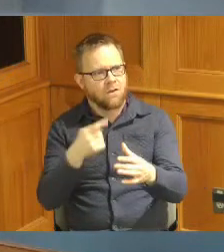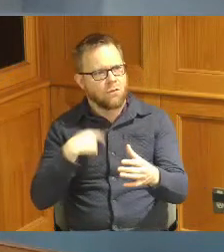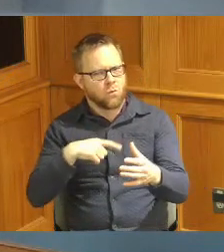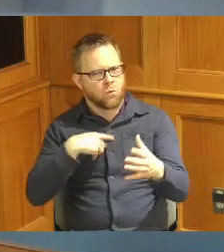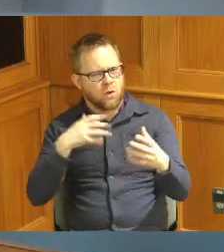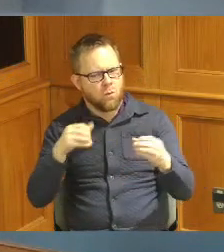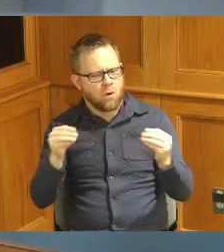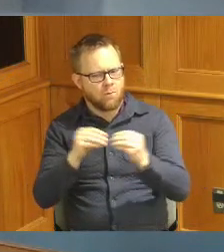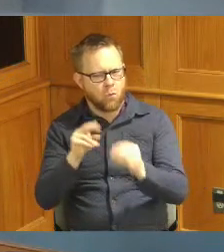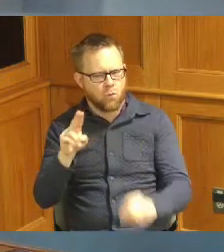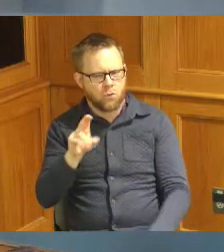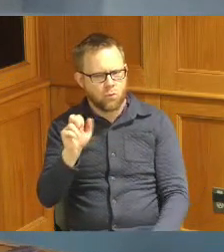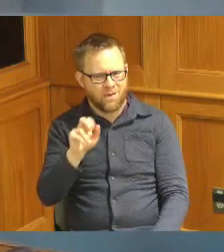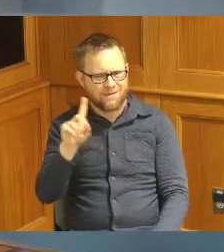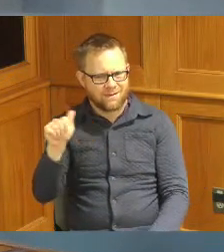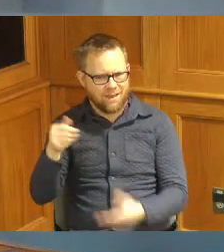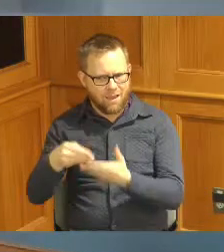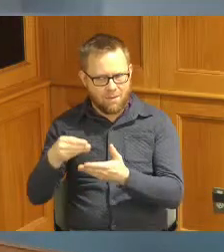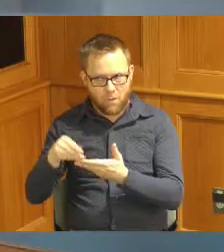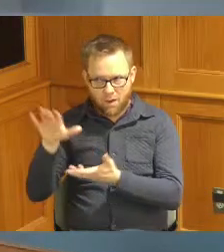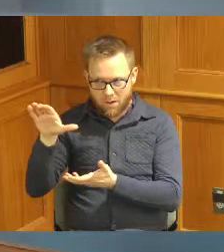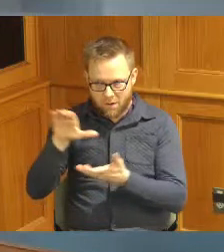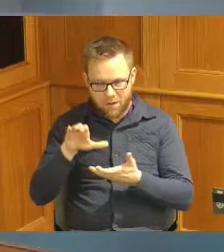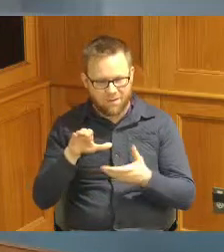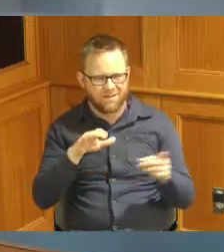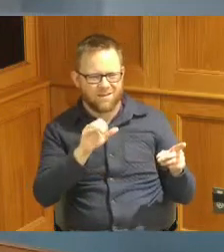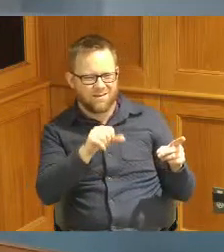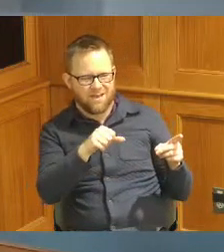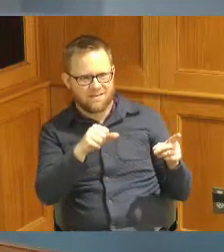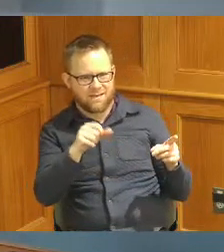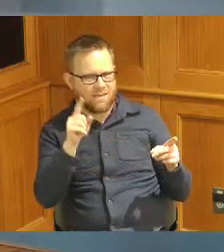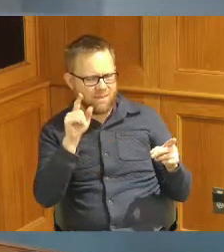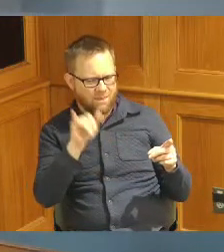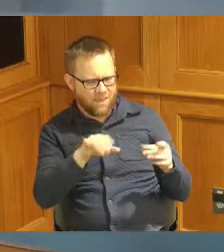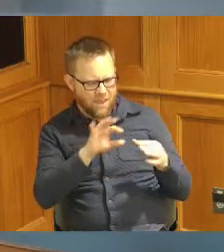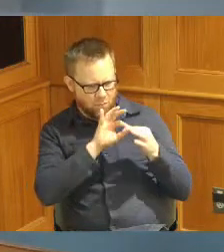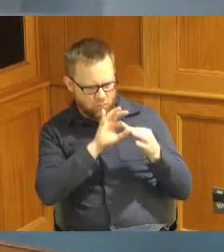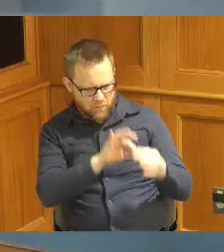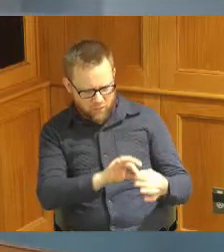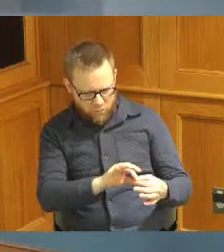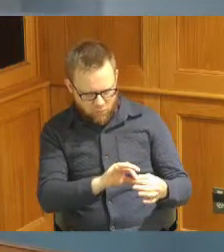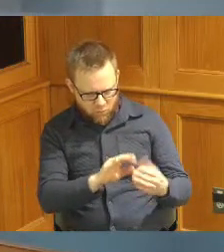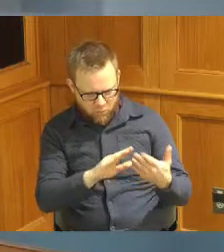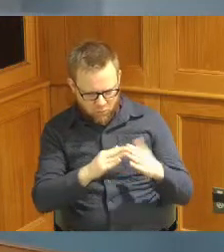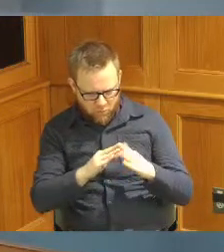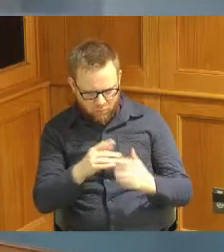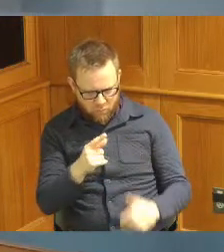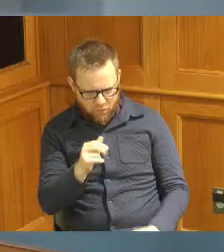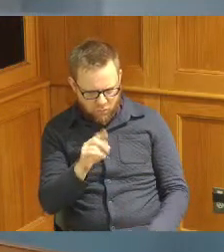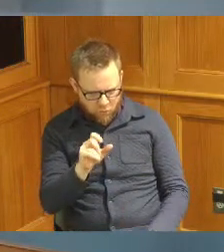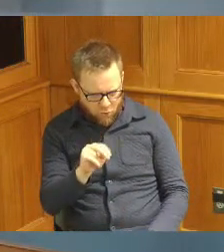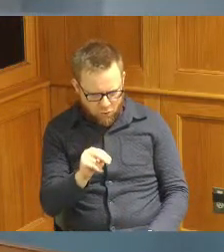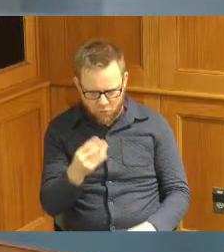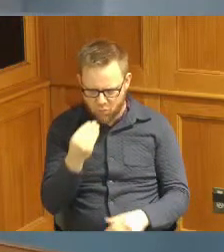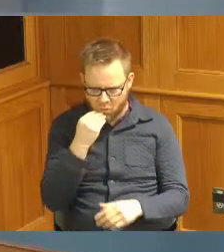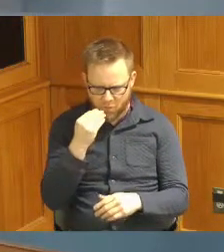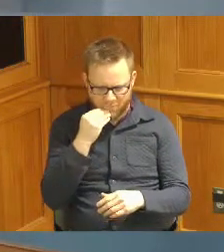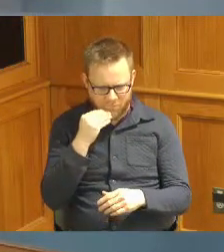USDA dollars yeah I think that was related to a like a community garden or food companies yeah